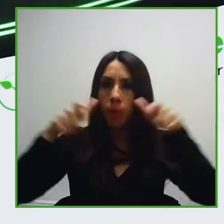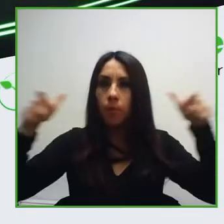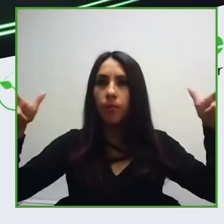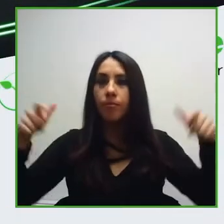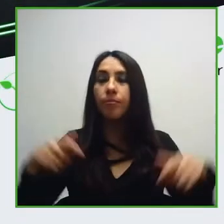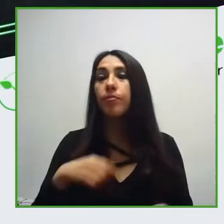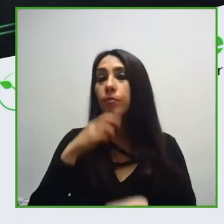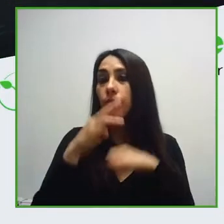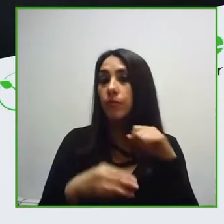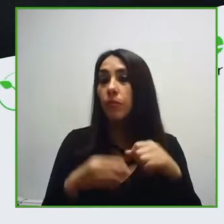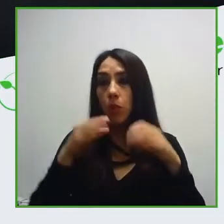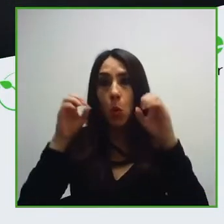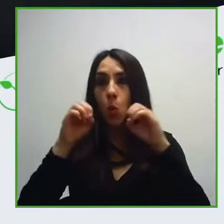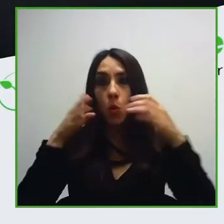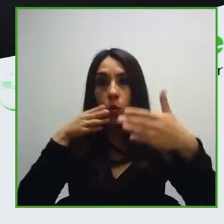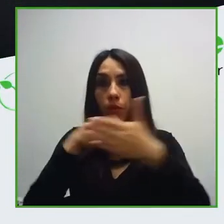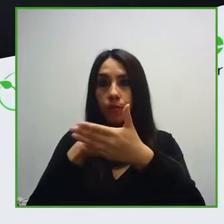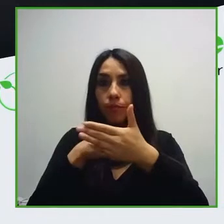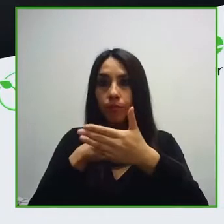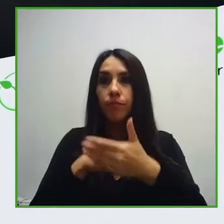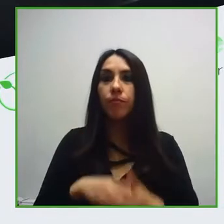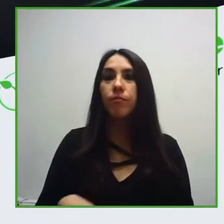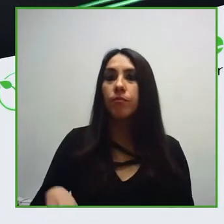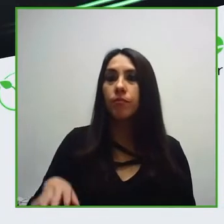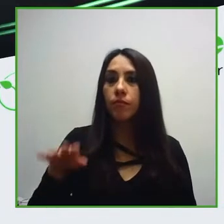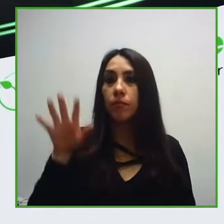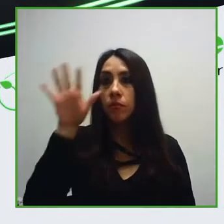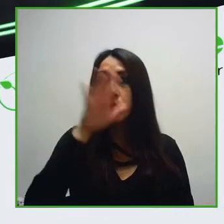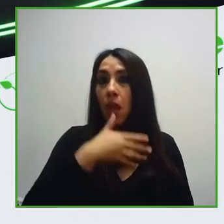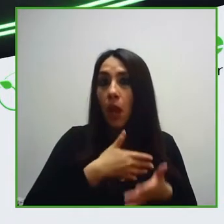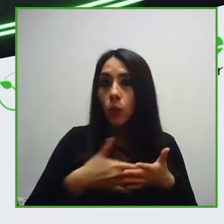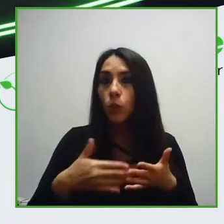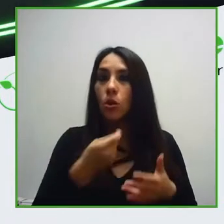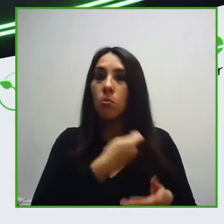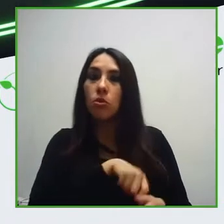Spanish-speaking world and our region. We want to thank the moderation of Carolina